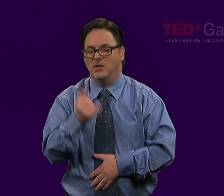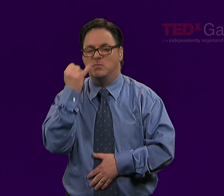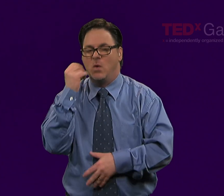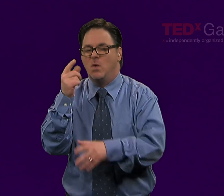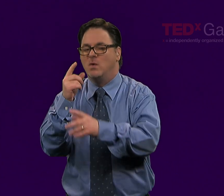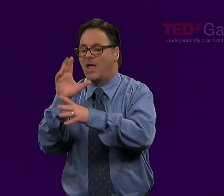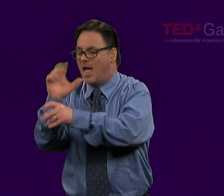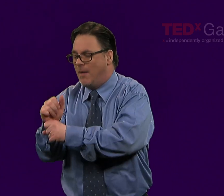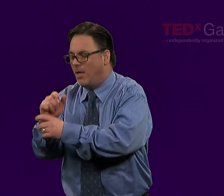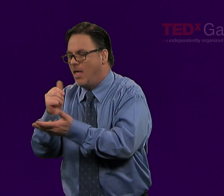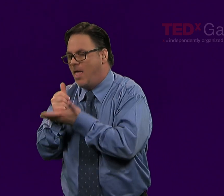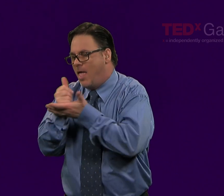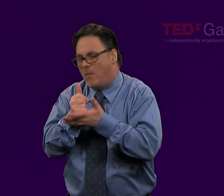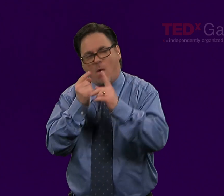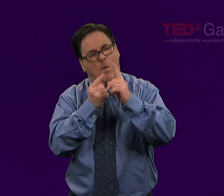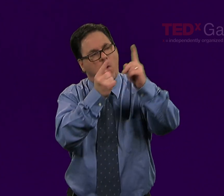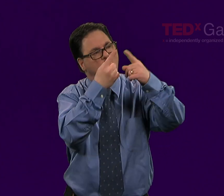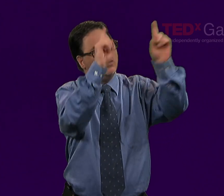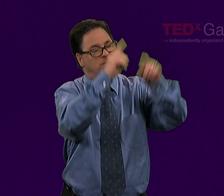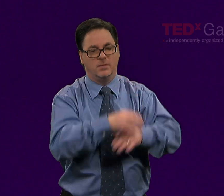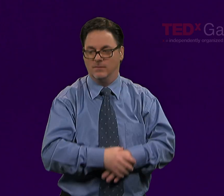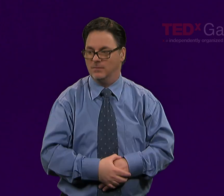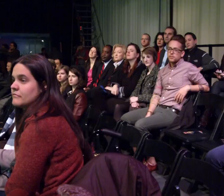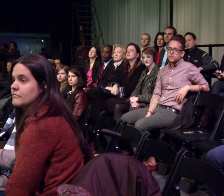How do we achieve our goals in this way?